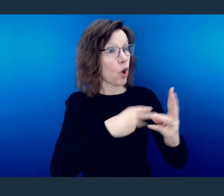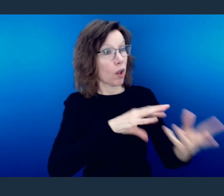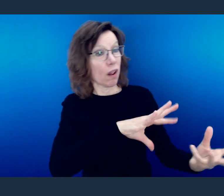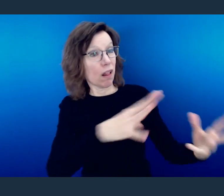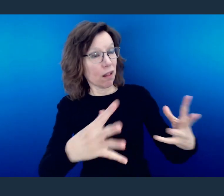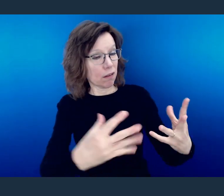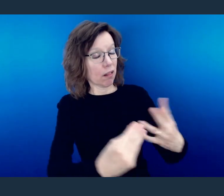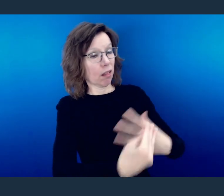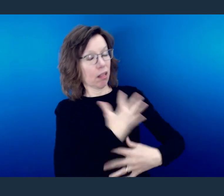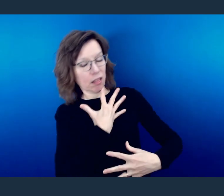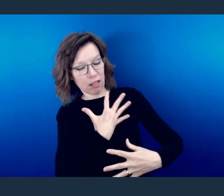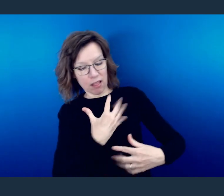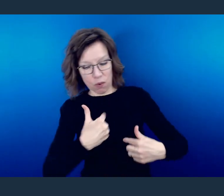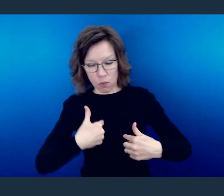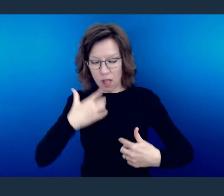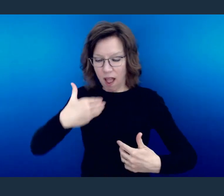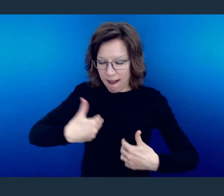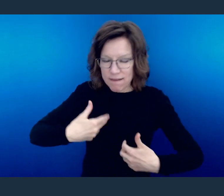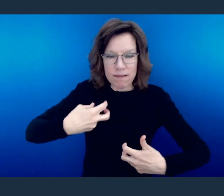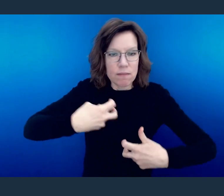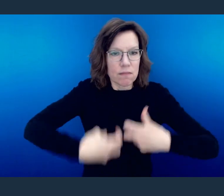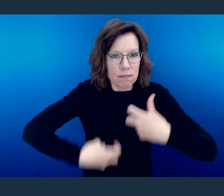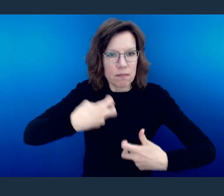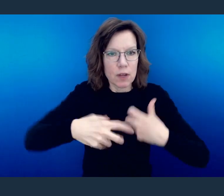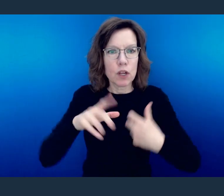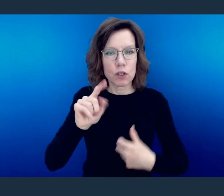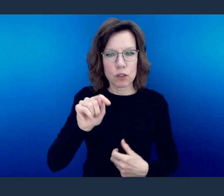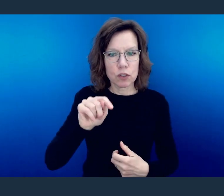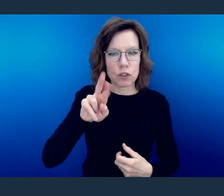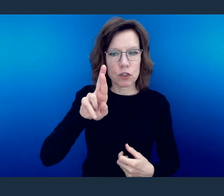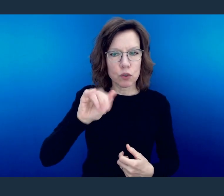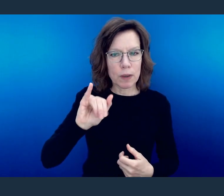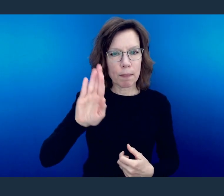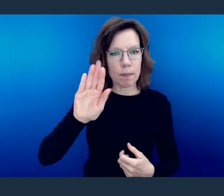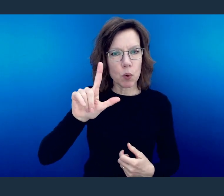the world, that we face tribulation.